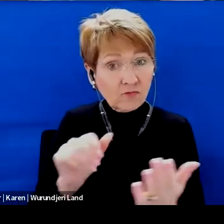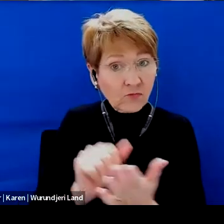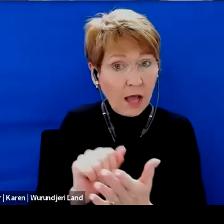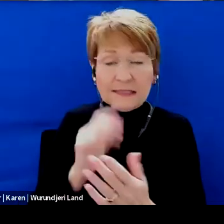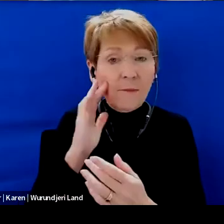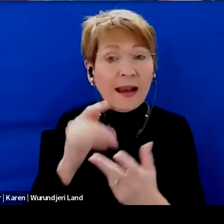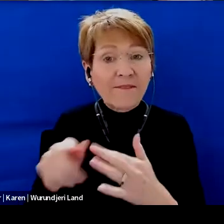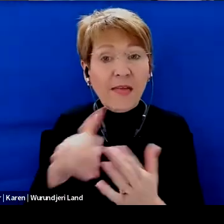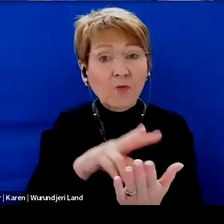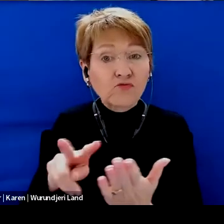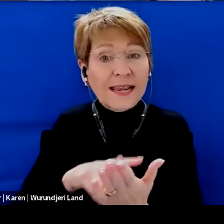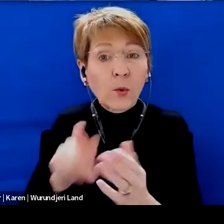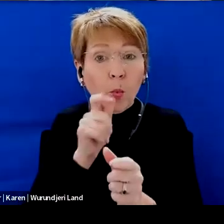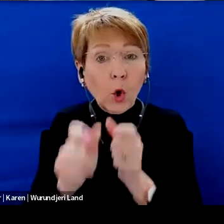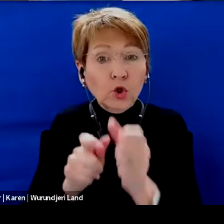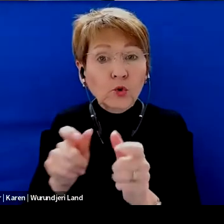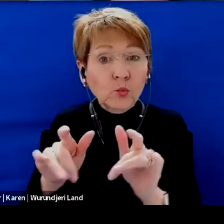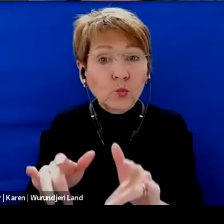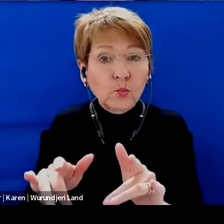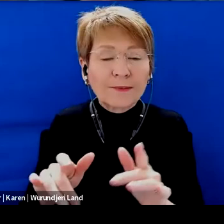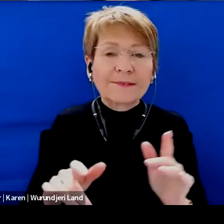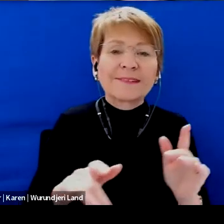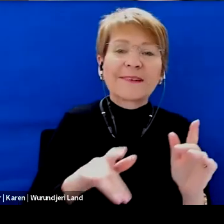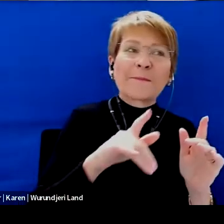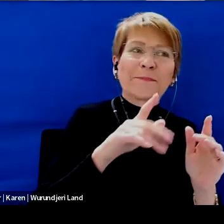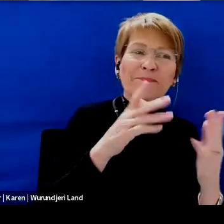Yes yes you're testing my knowledge.